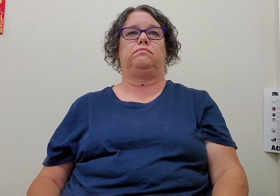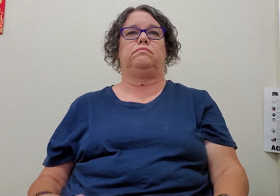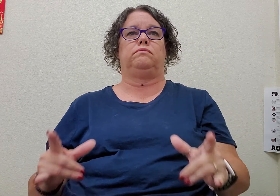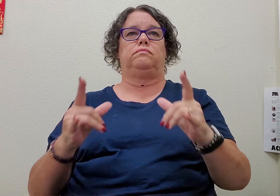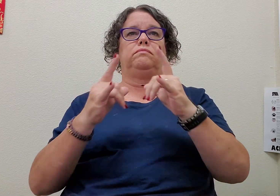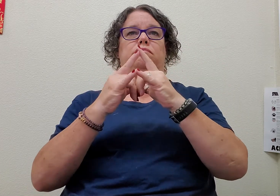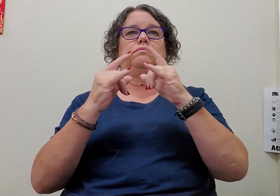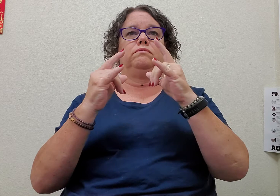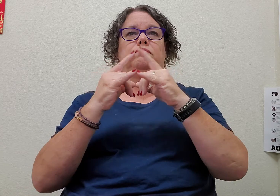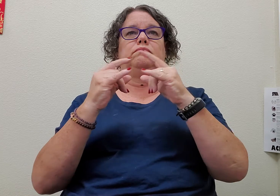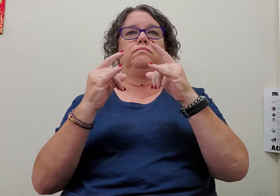camping